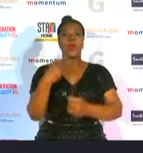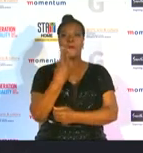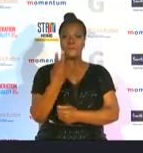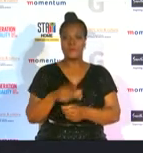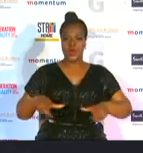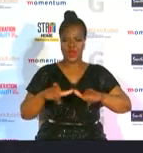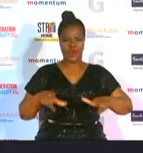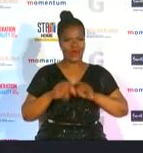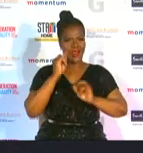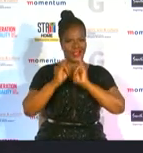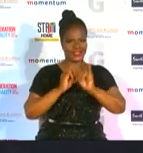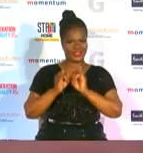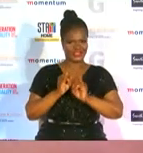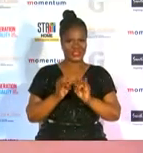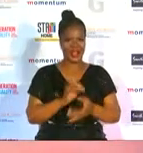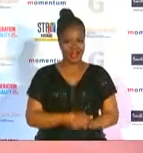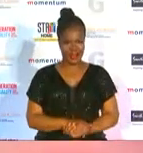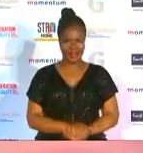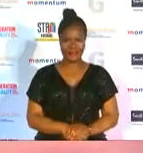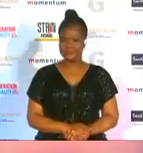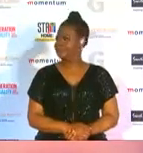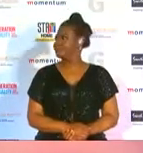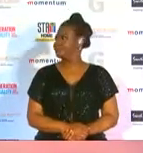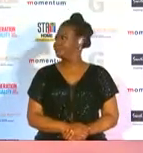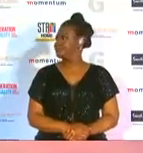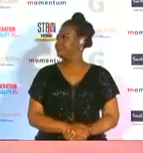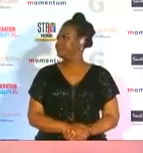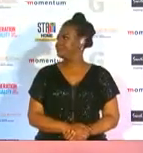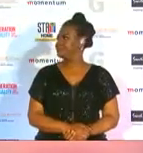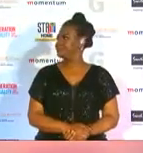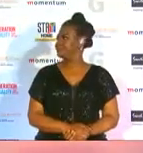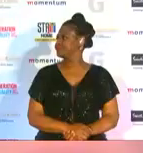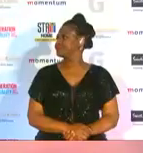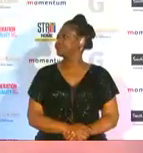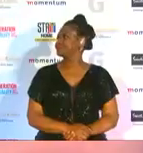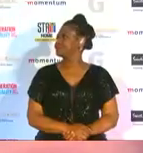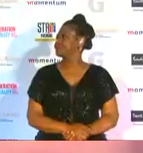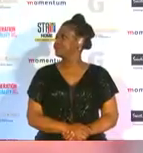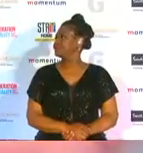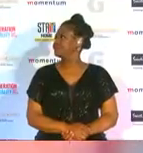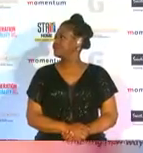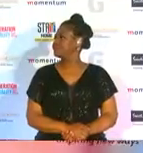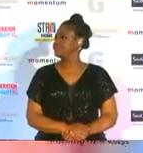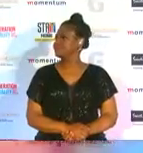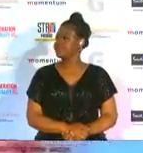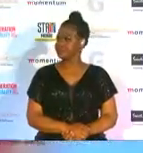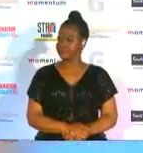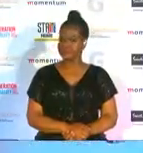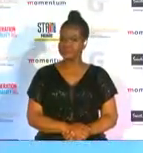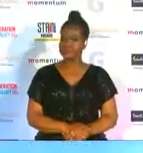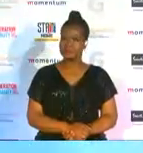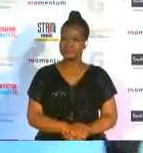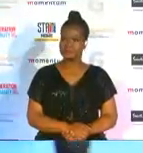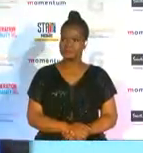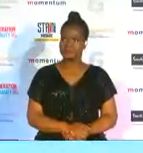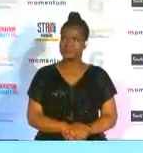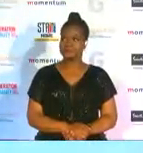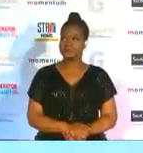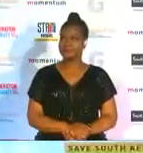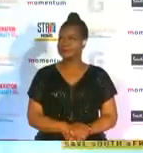international stage